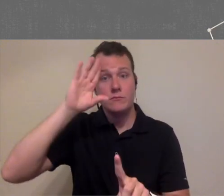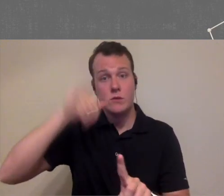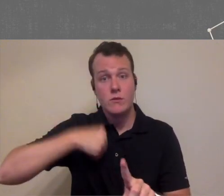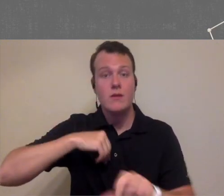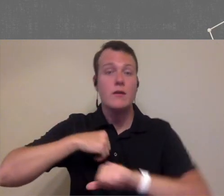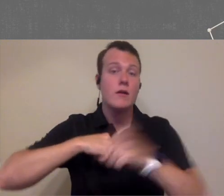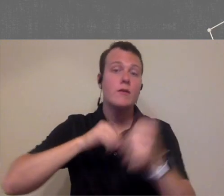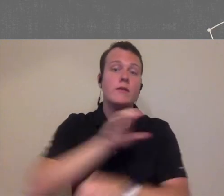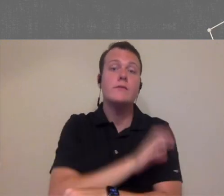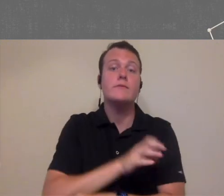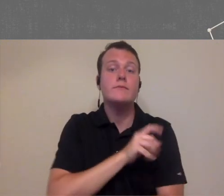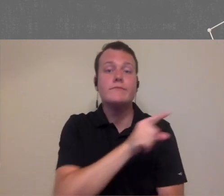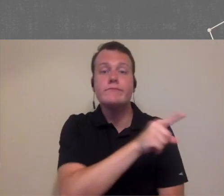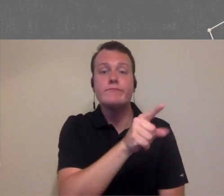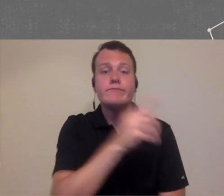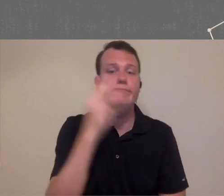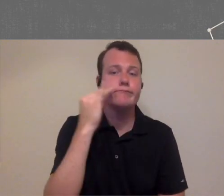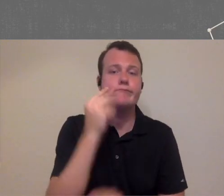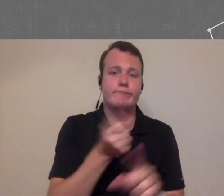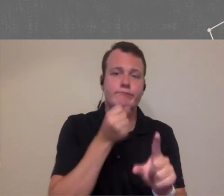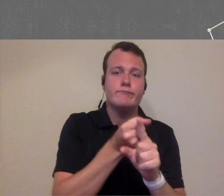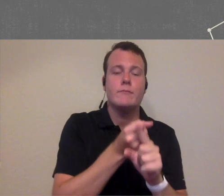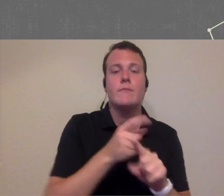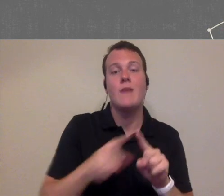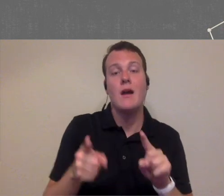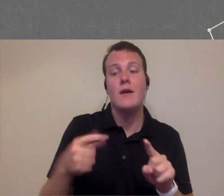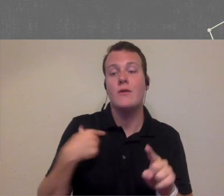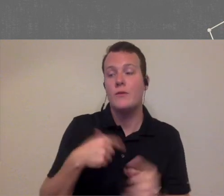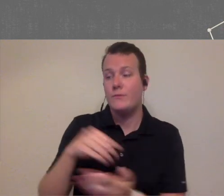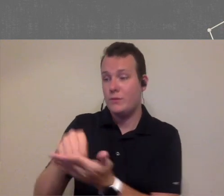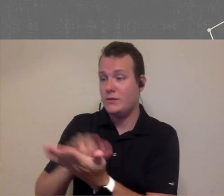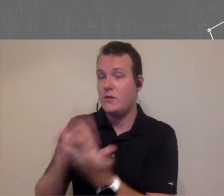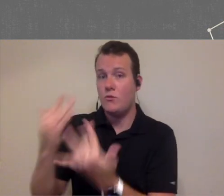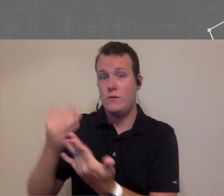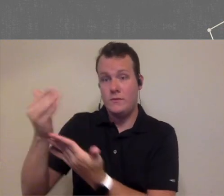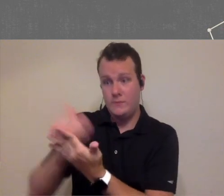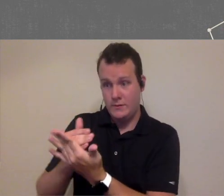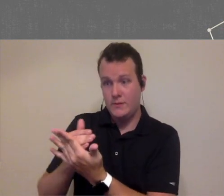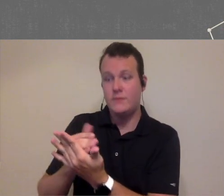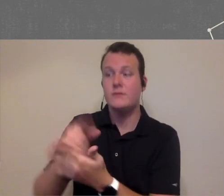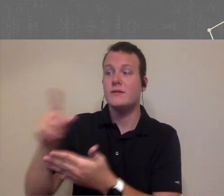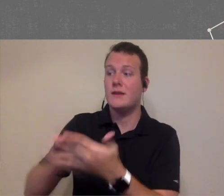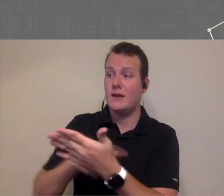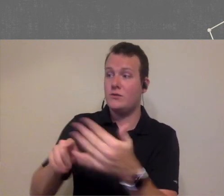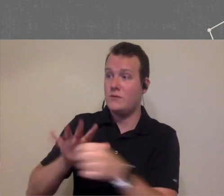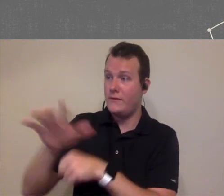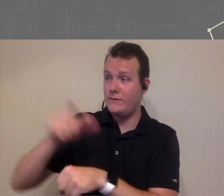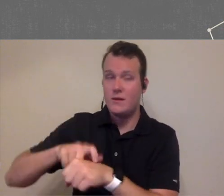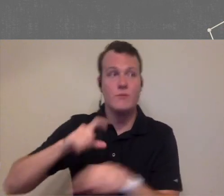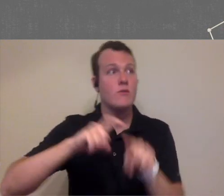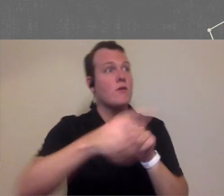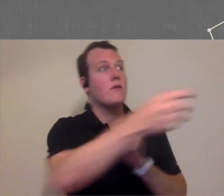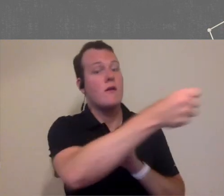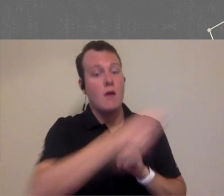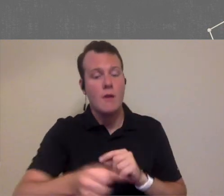I know in other clinics it's kind of a problem but for us we basically just run a waiting list and if someone cancelled enough time for us to call someone and